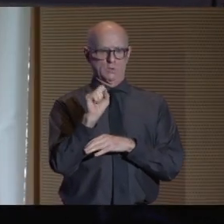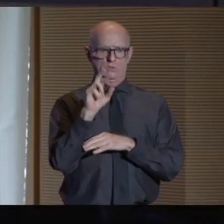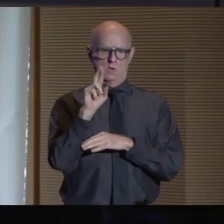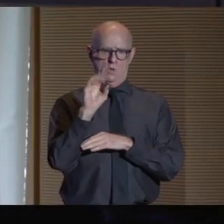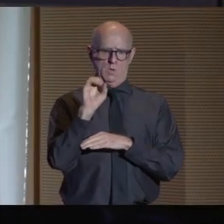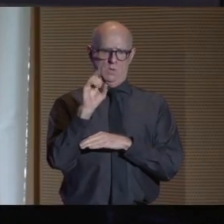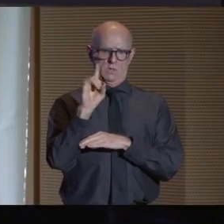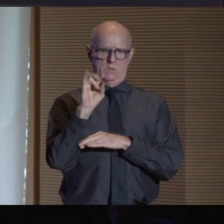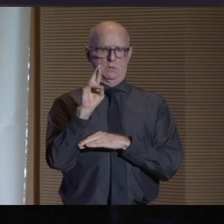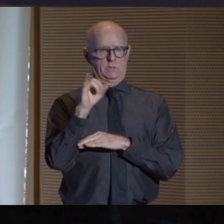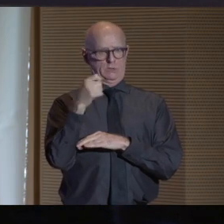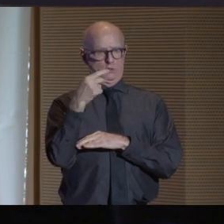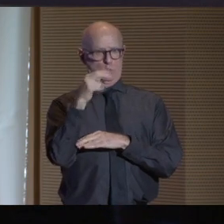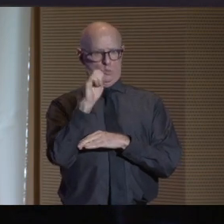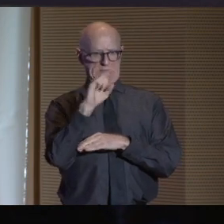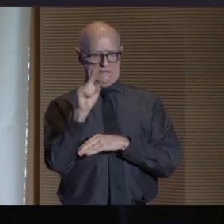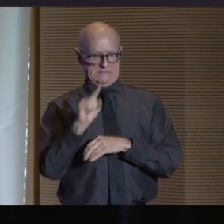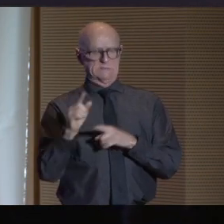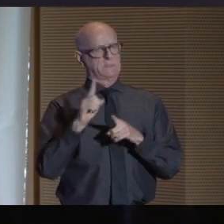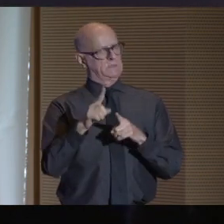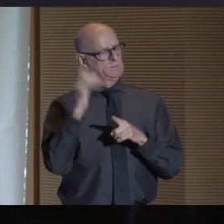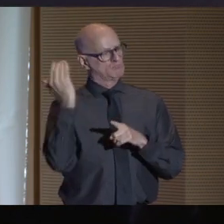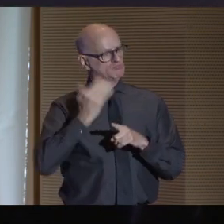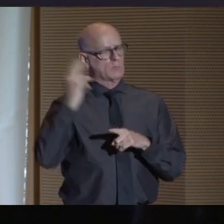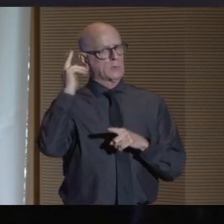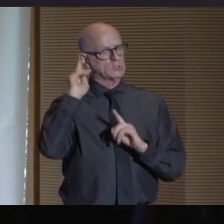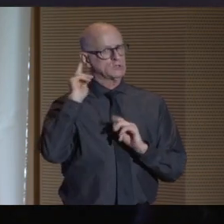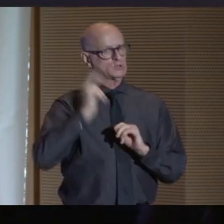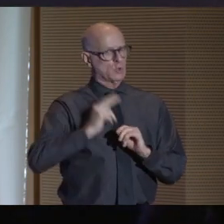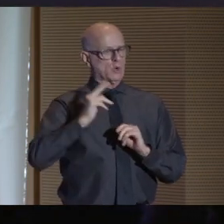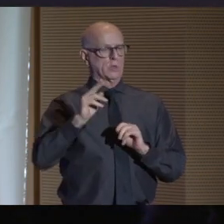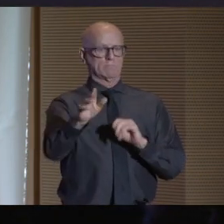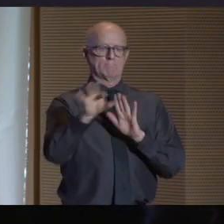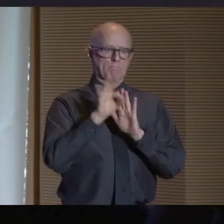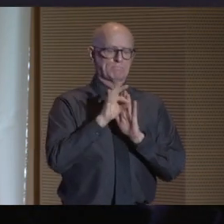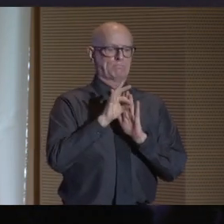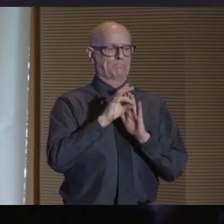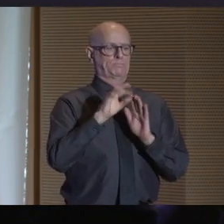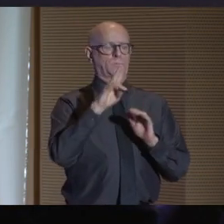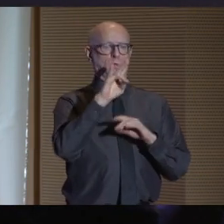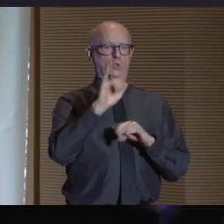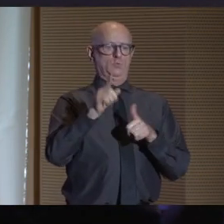whose historic appointment as CUNY's first chancellor of color continues to serve as an inspiration.